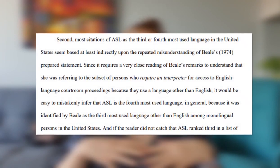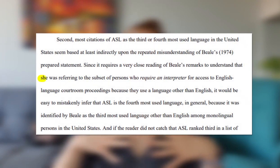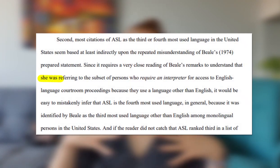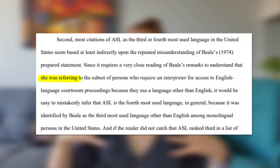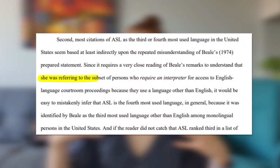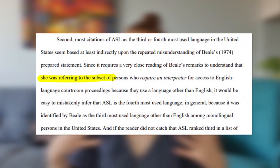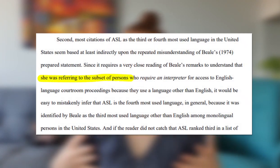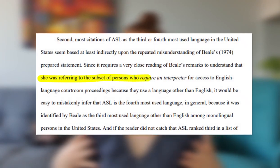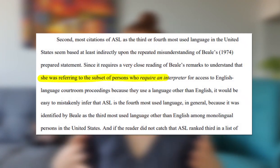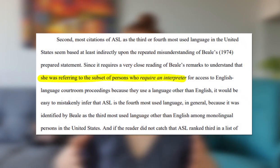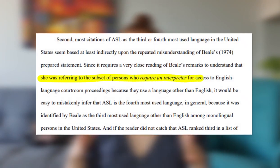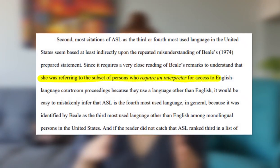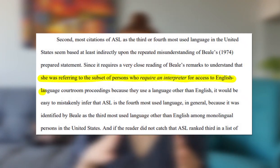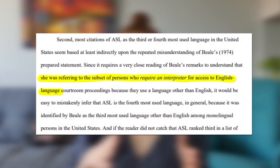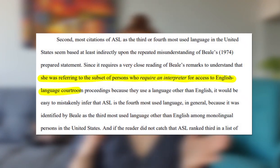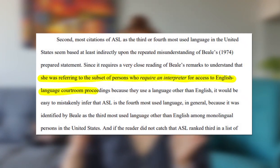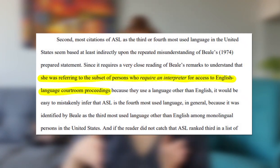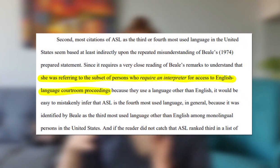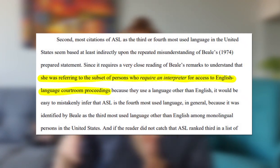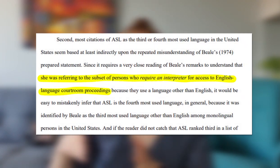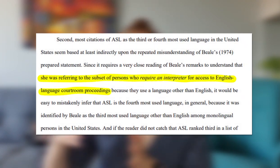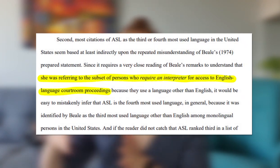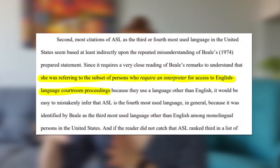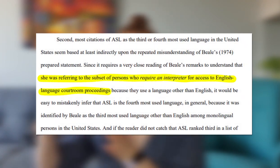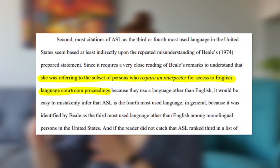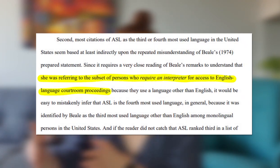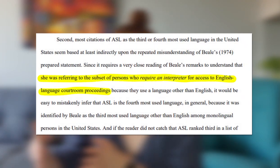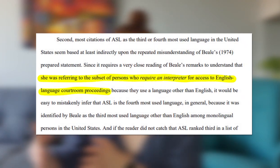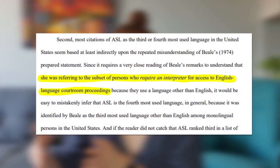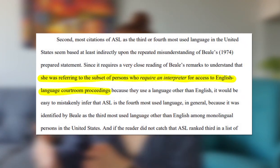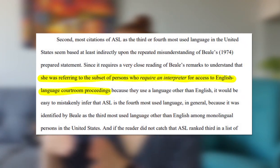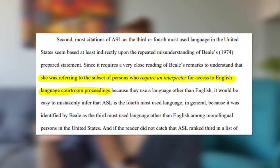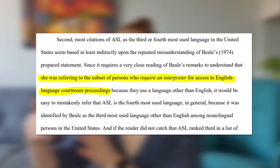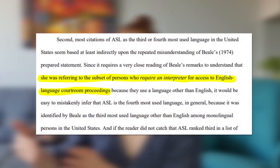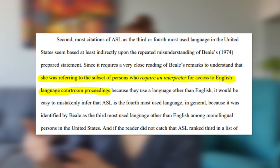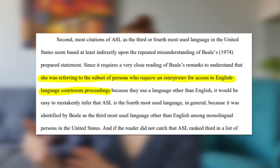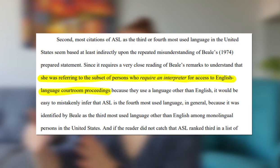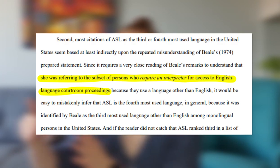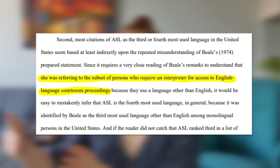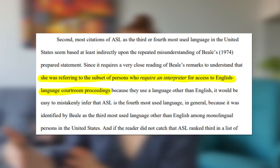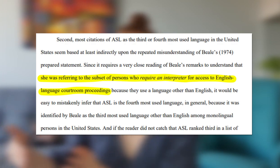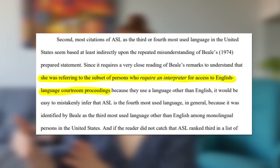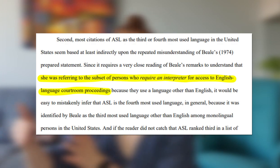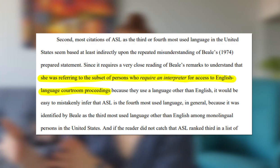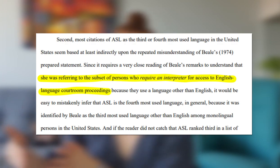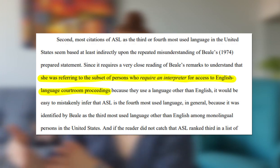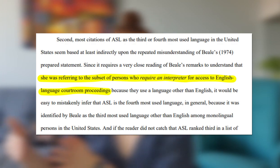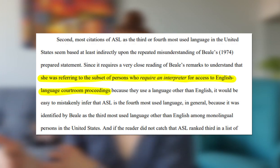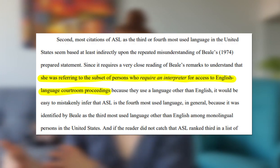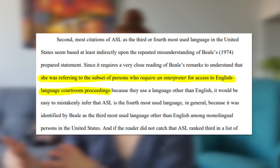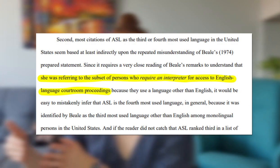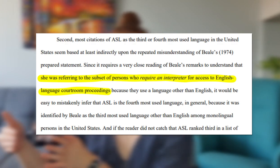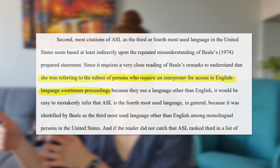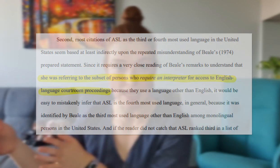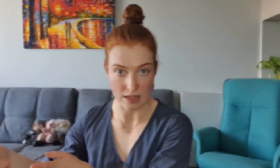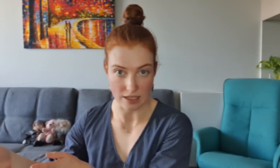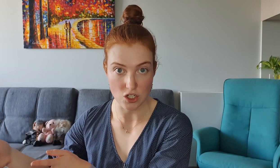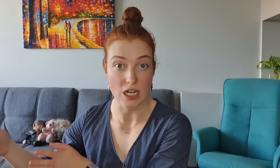Who states that ASL is the third most used language by people who require courtroom interpreting from English